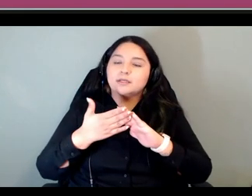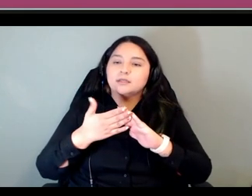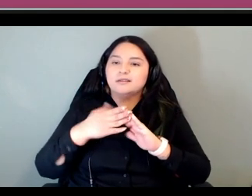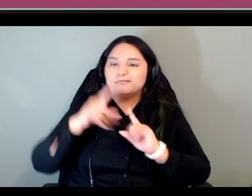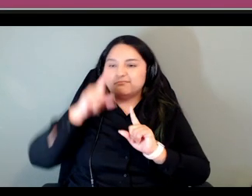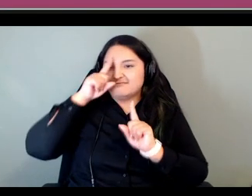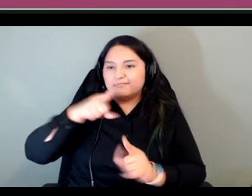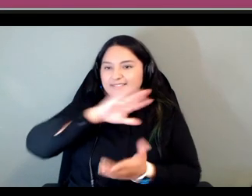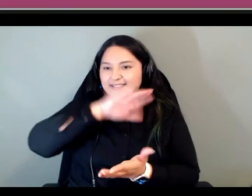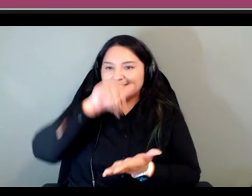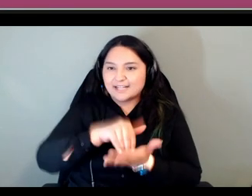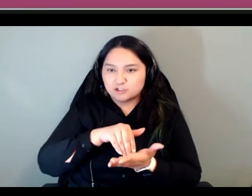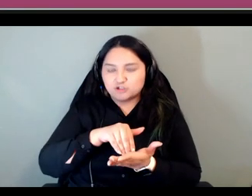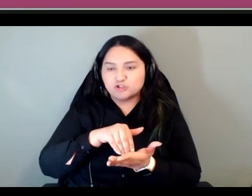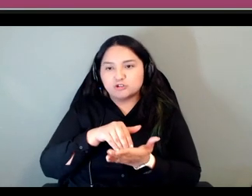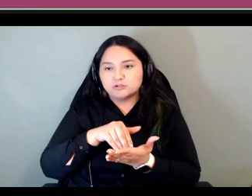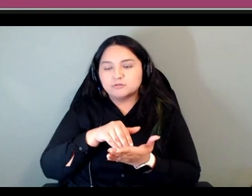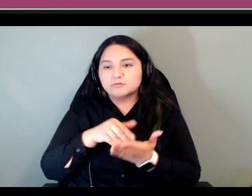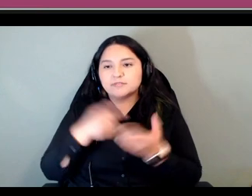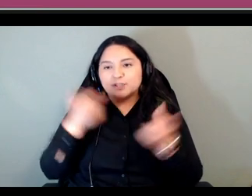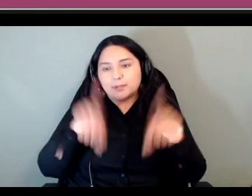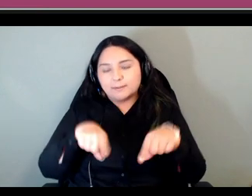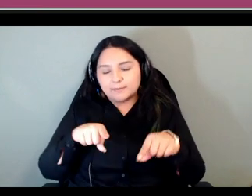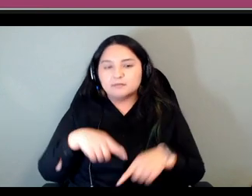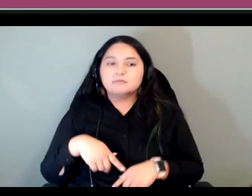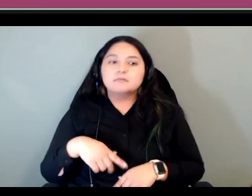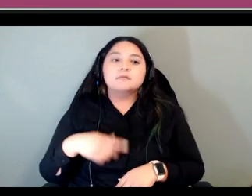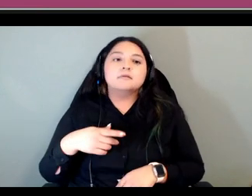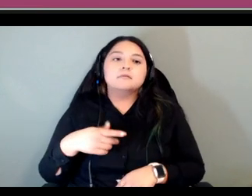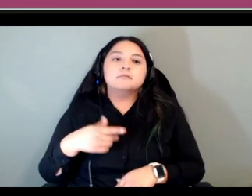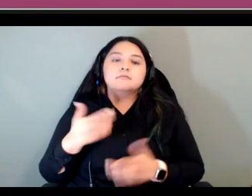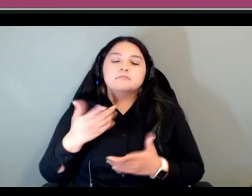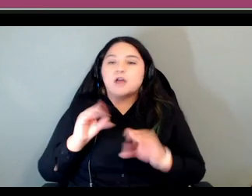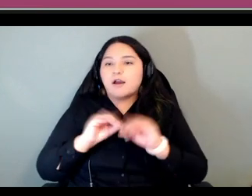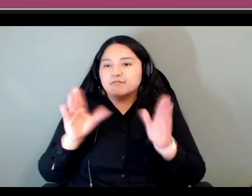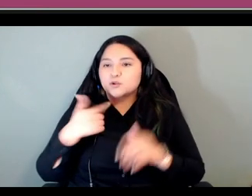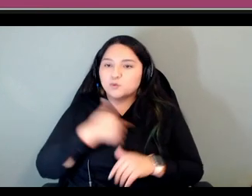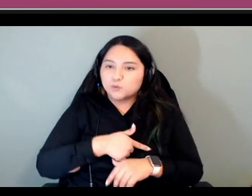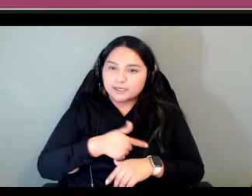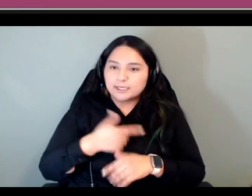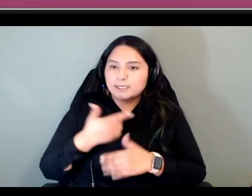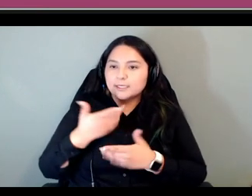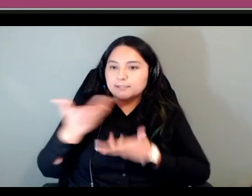that was a real consideration there and obviously also consulting with elders and um you know